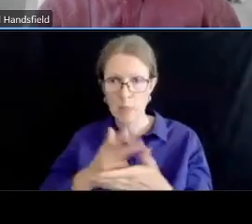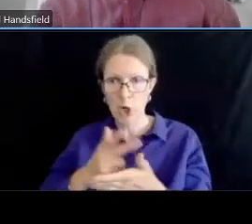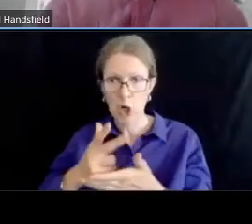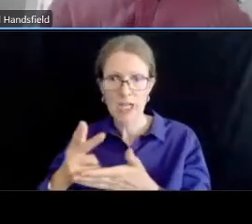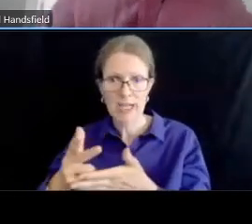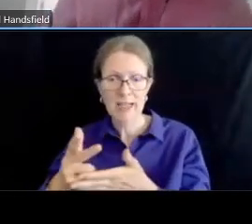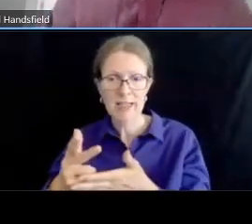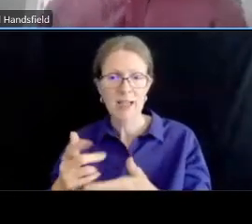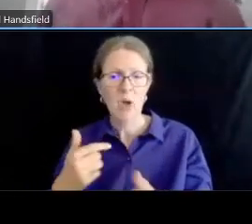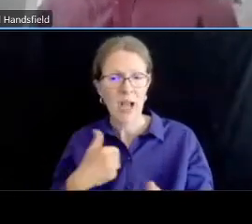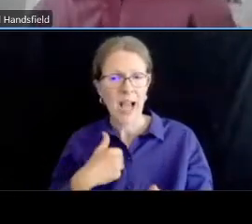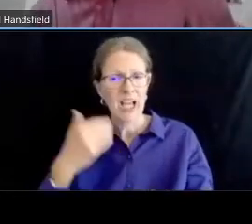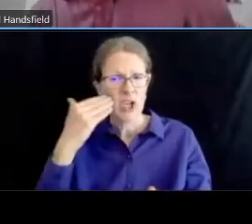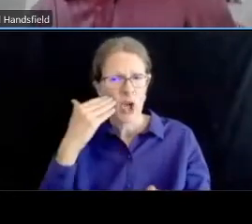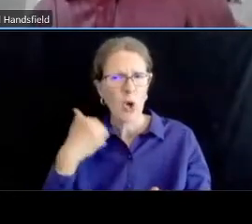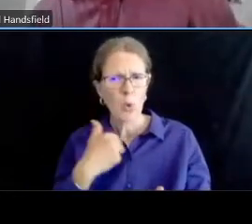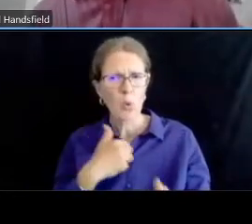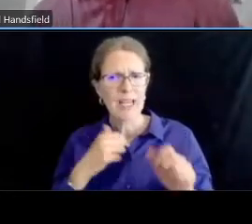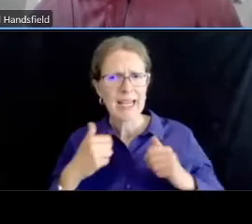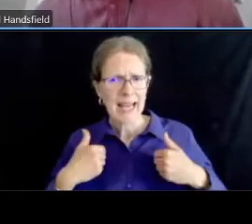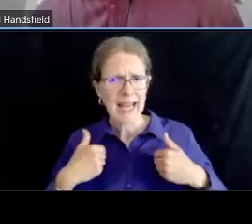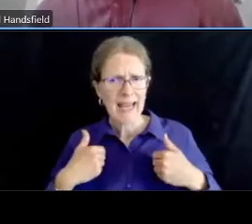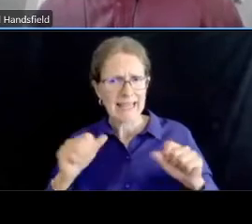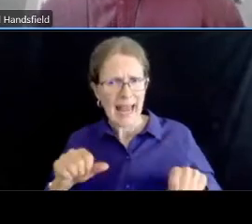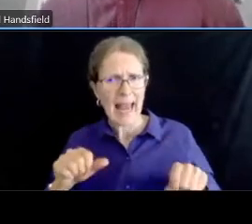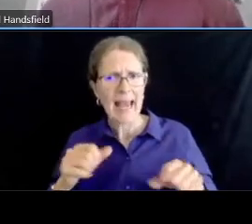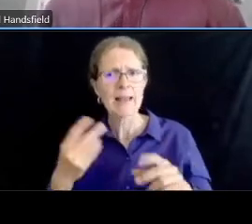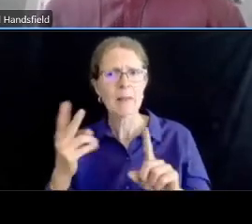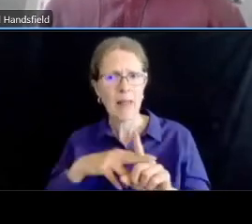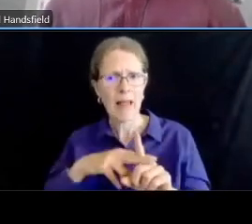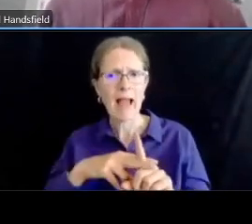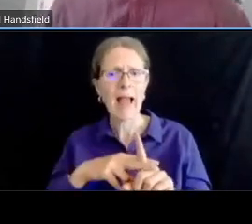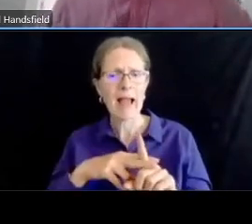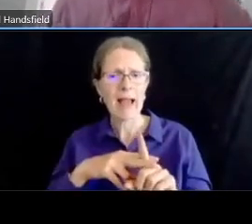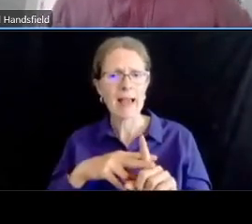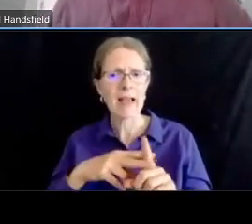um it could happen a little bit before the project starts or it's completed but certainly you know